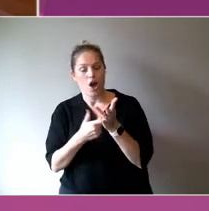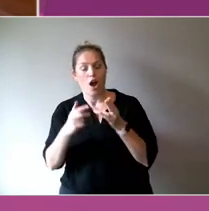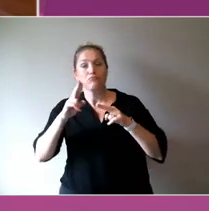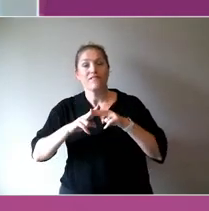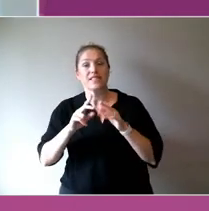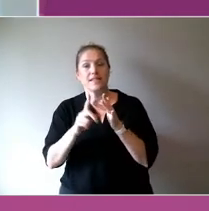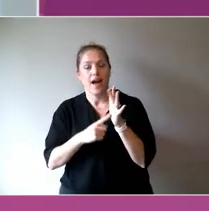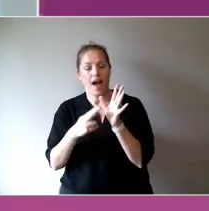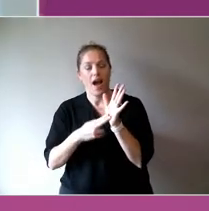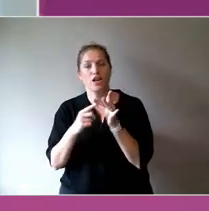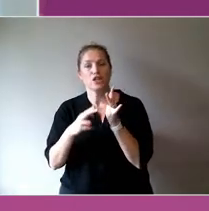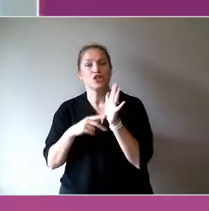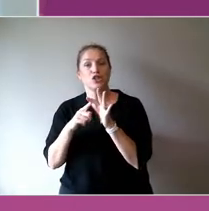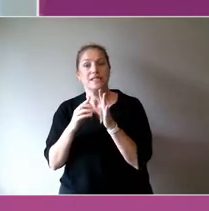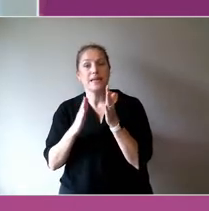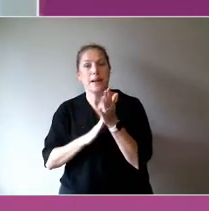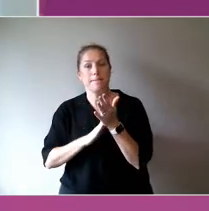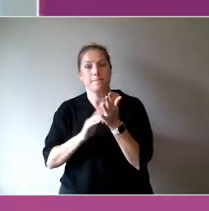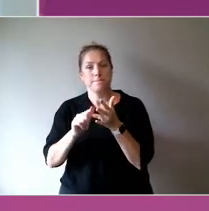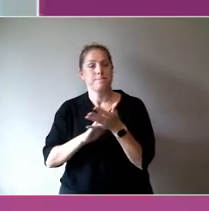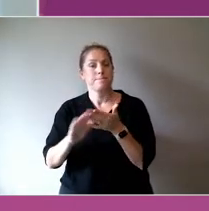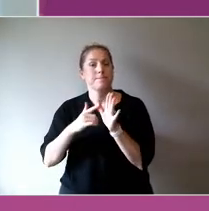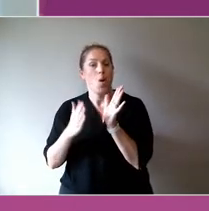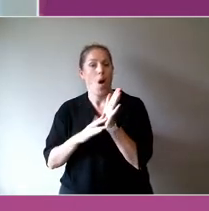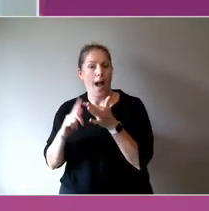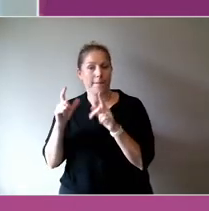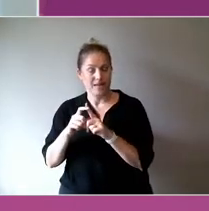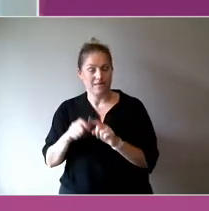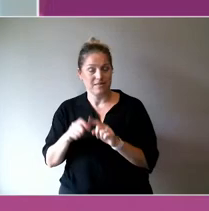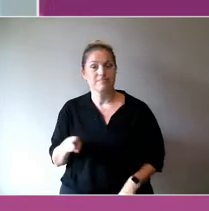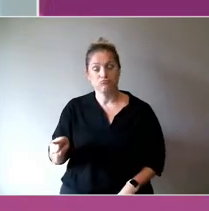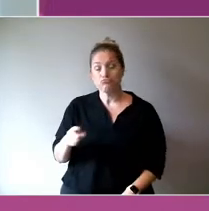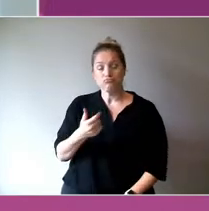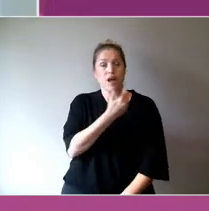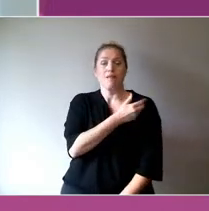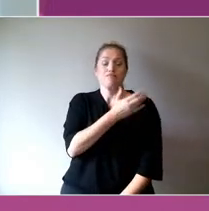Janine is a proud Cora woman from South Australia.